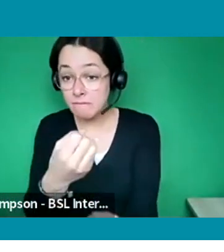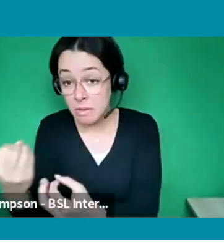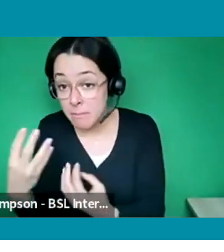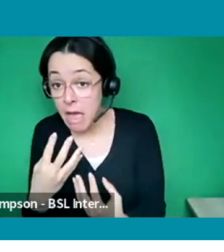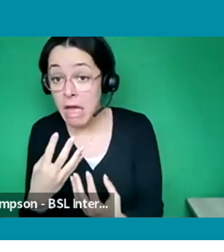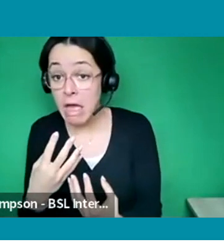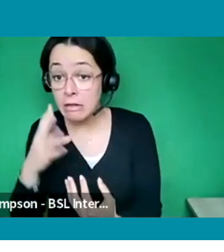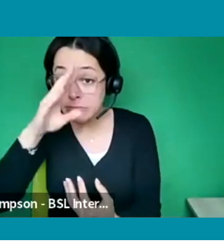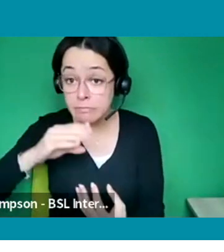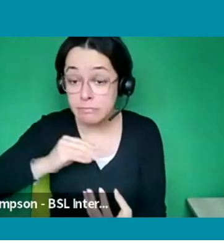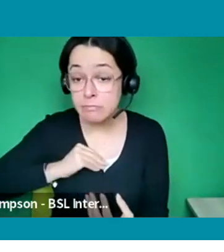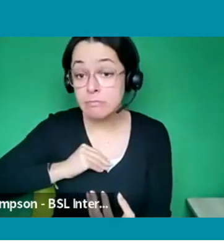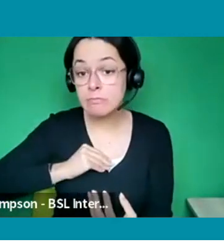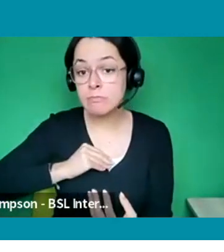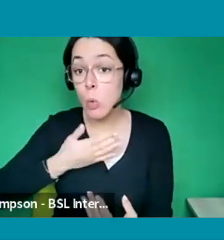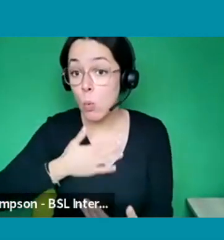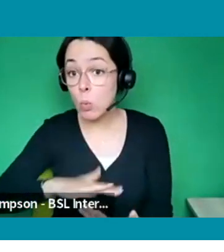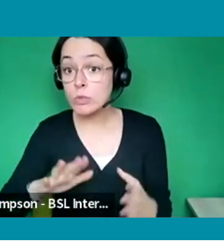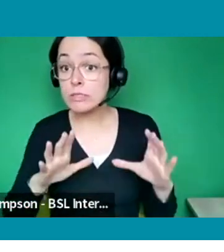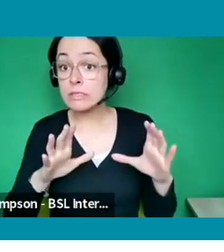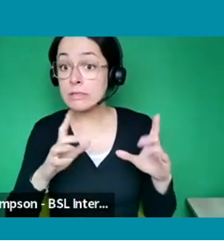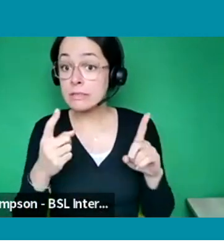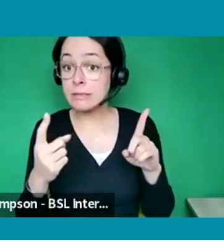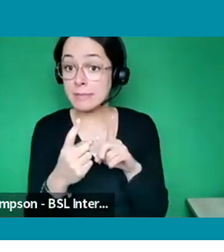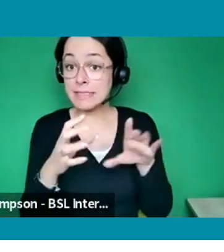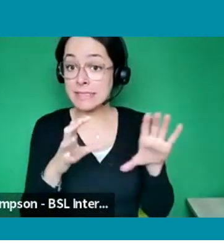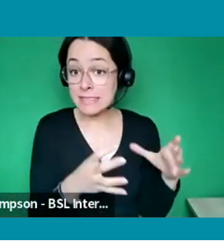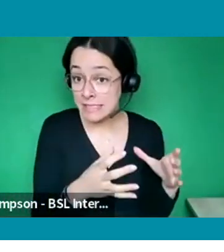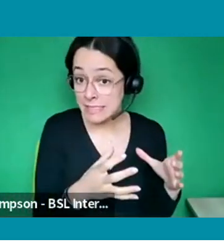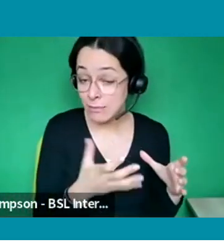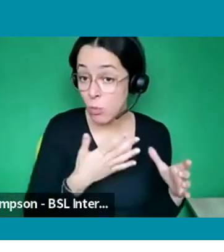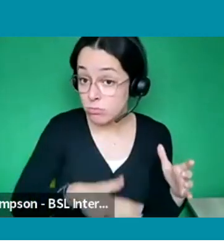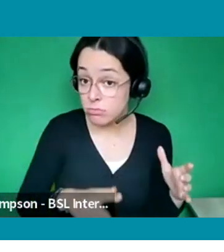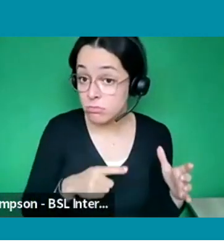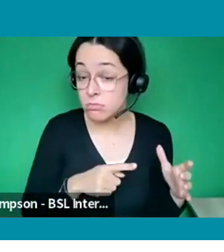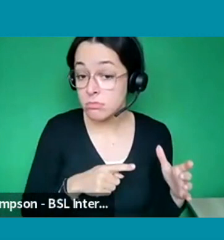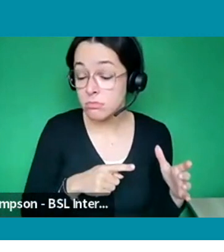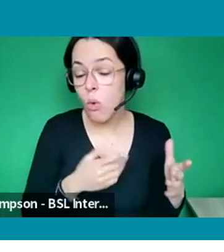know if you'd like to meet the team or alternatively, if you'd like to be put in touch with the